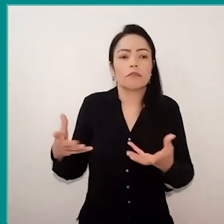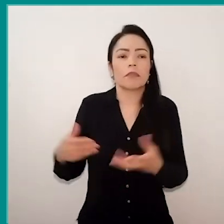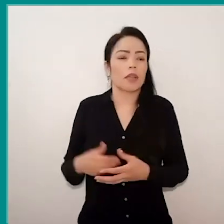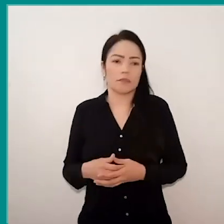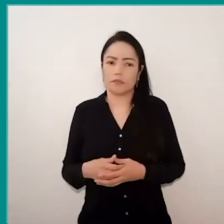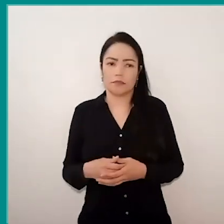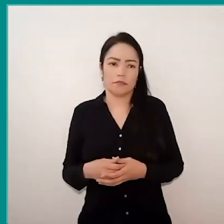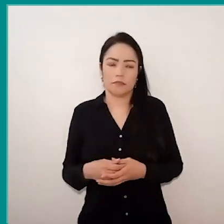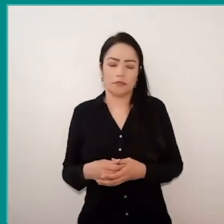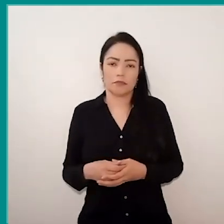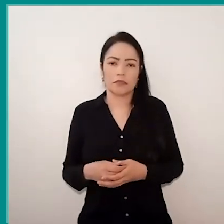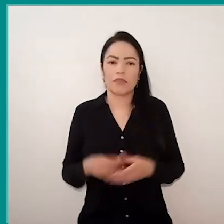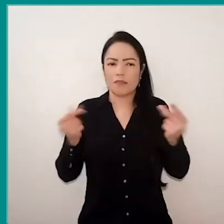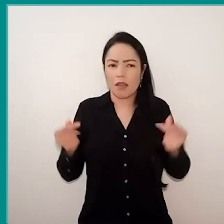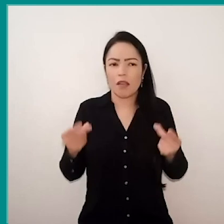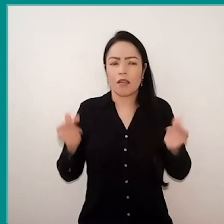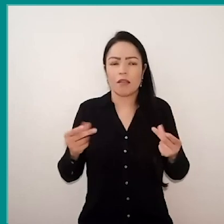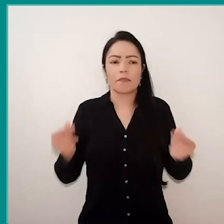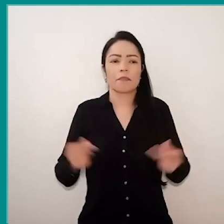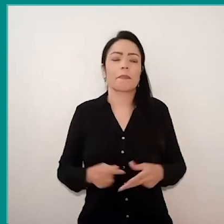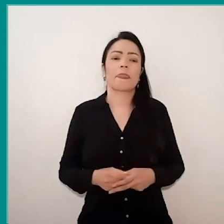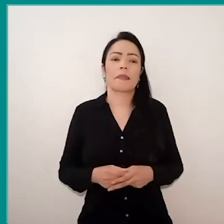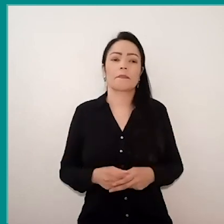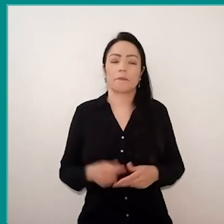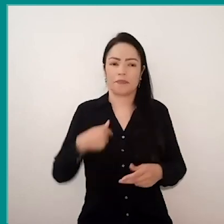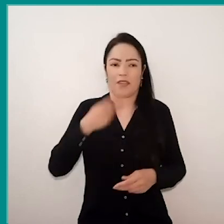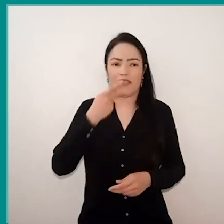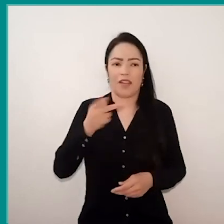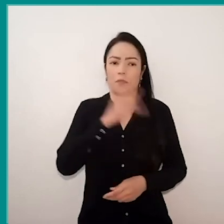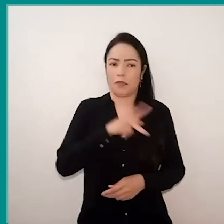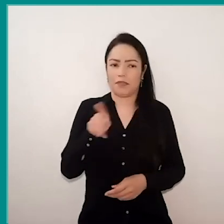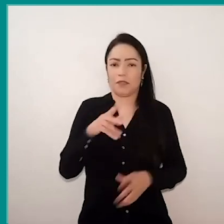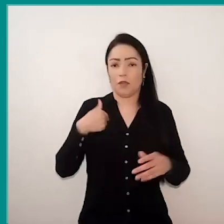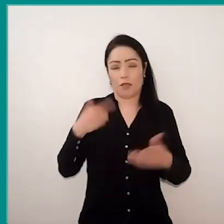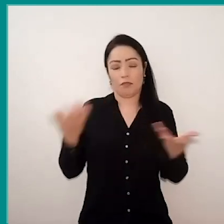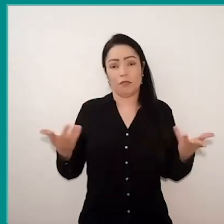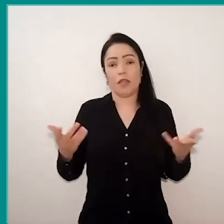For a long time, we, I speak as a teacher, and the teacher has this didactic thing